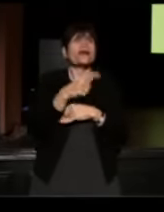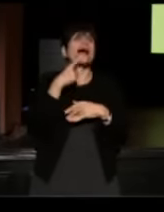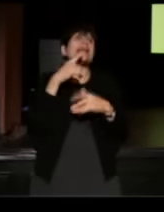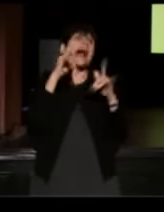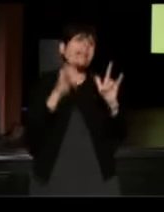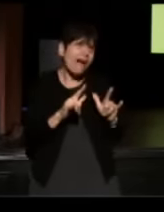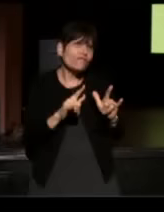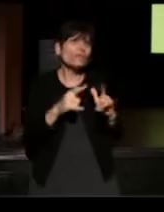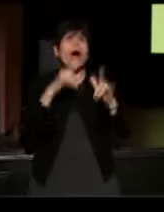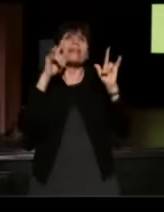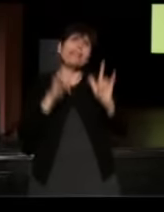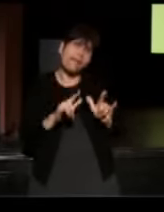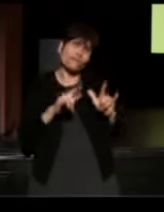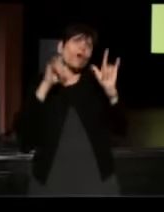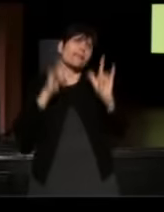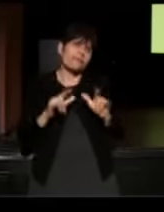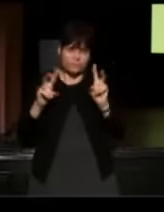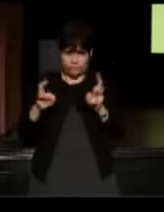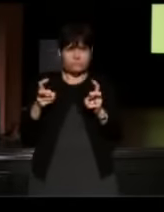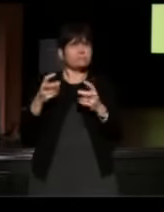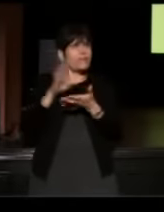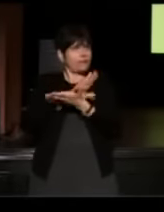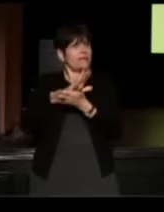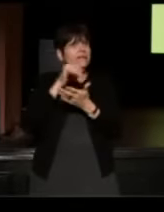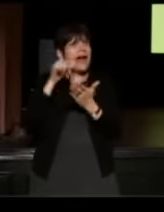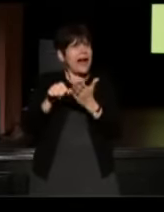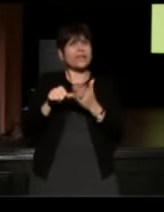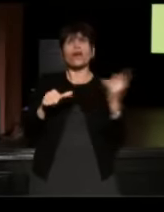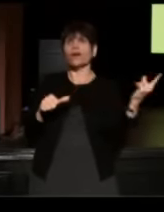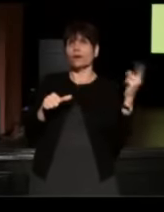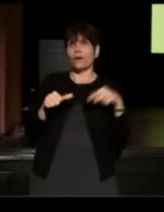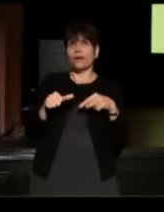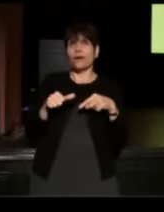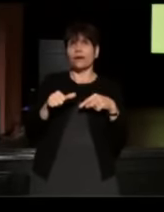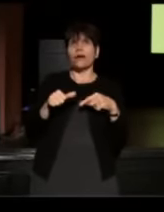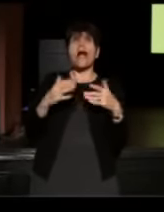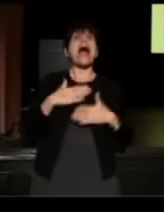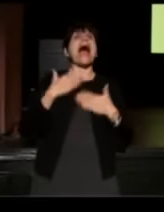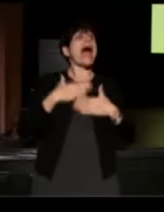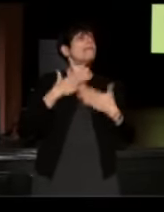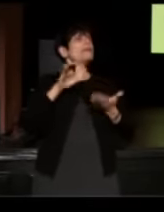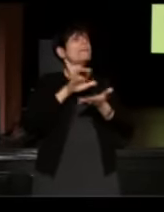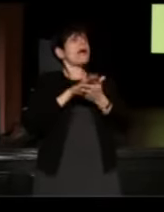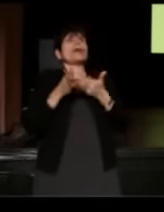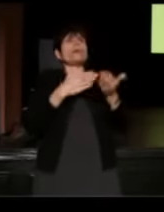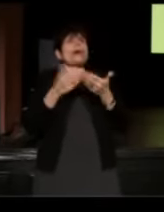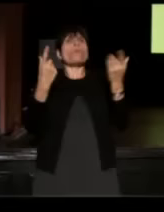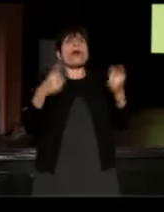(Annie) And I love you, I love you, I love you. (Danny) When a guy is happily married, no matter what happens at work, no matter what happens